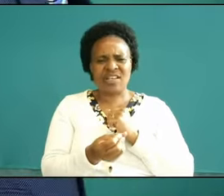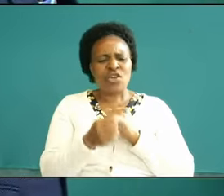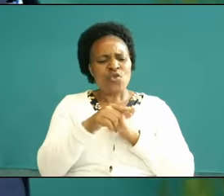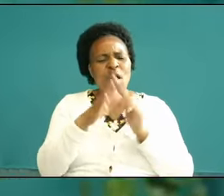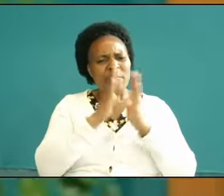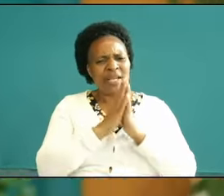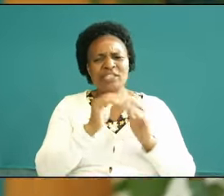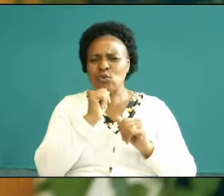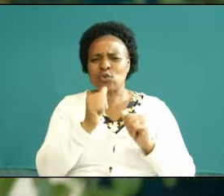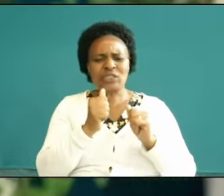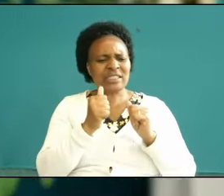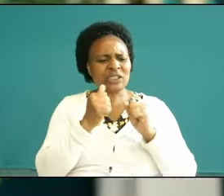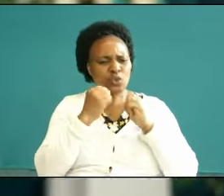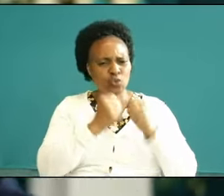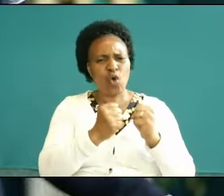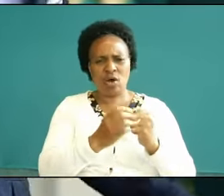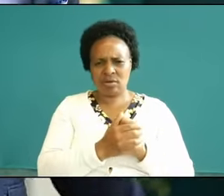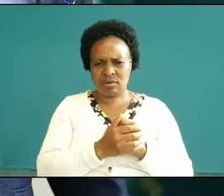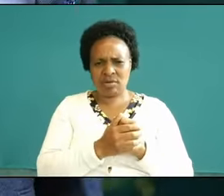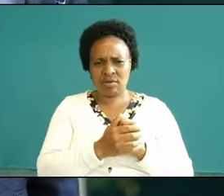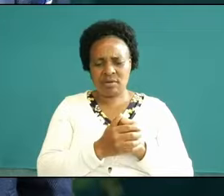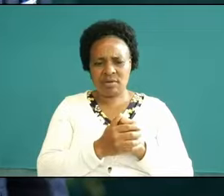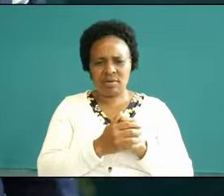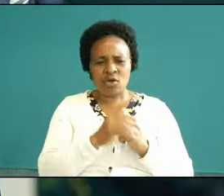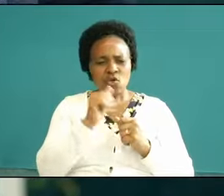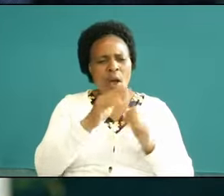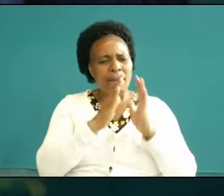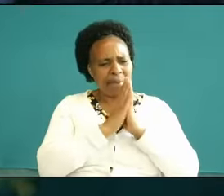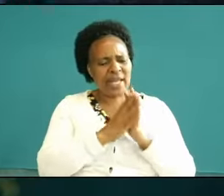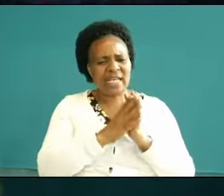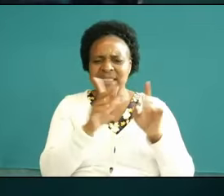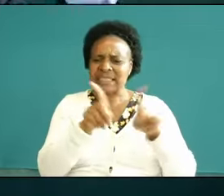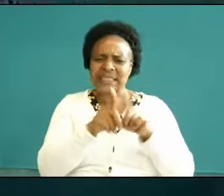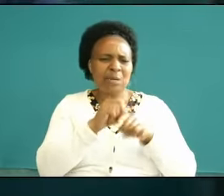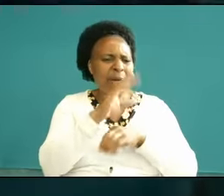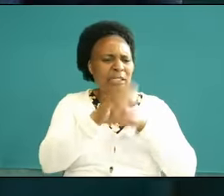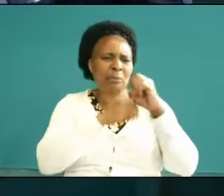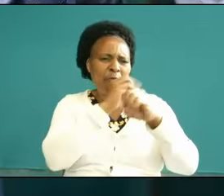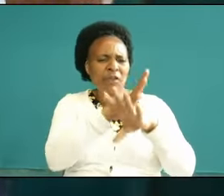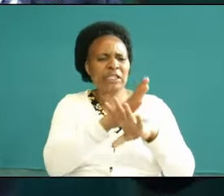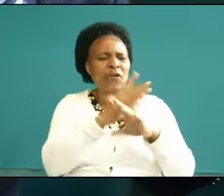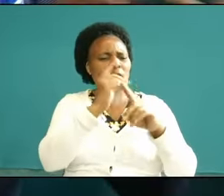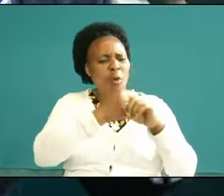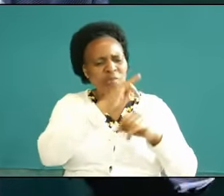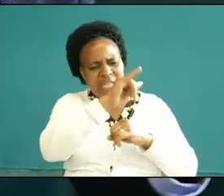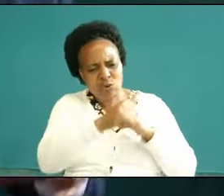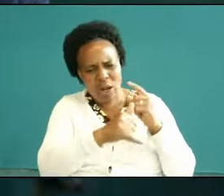prayer aors we have been praying it is not moving from January to December you praying over this one